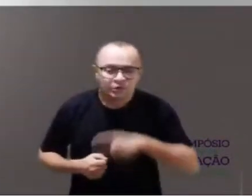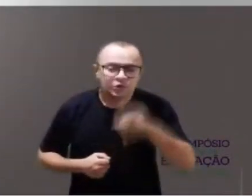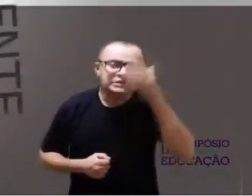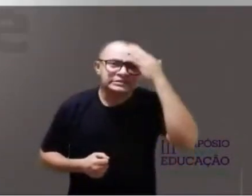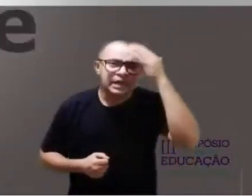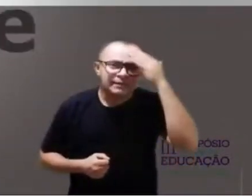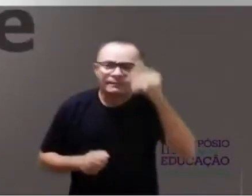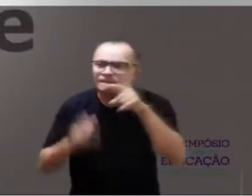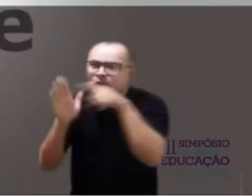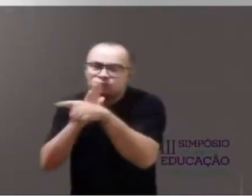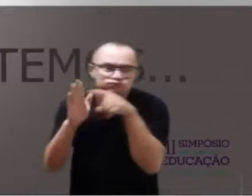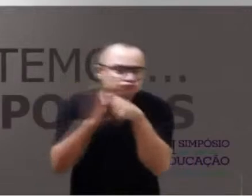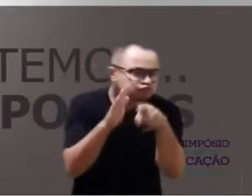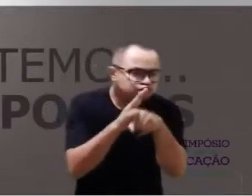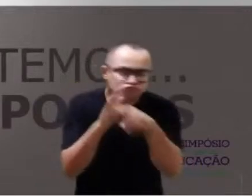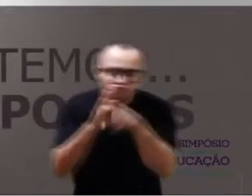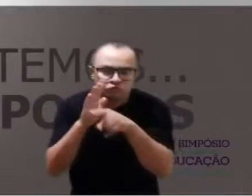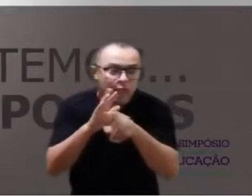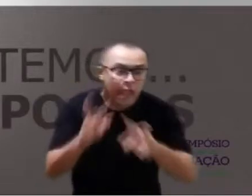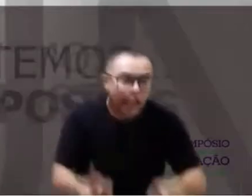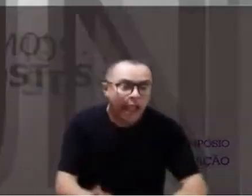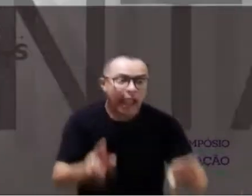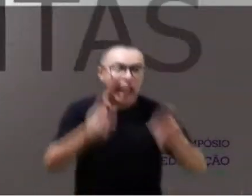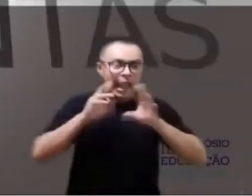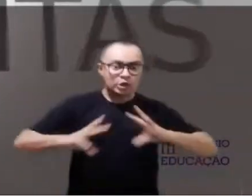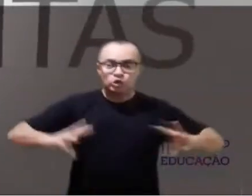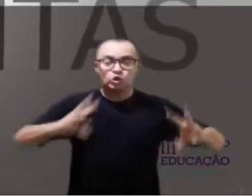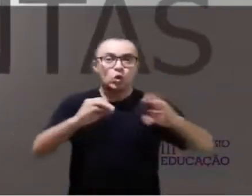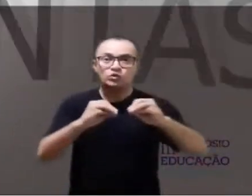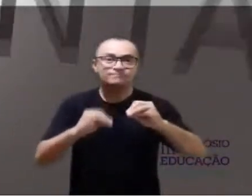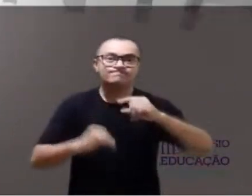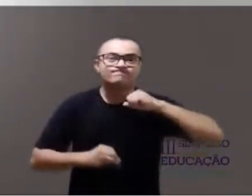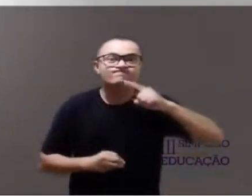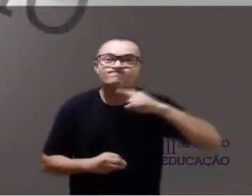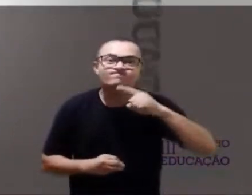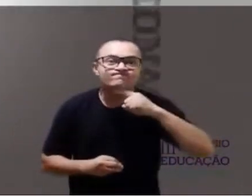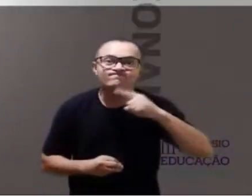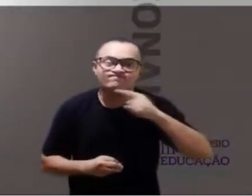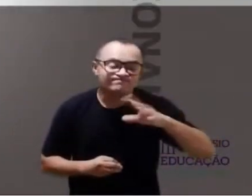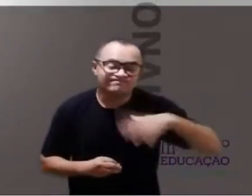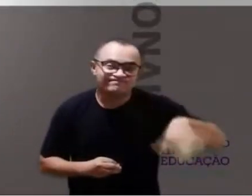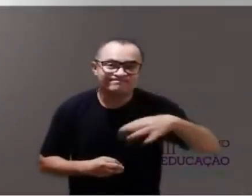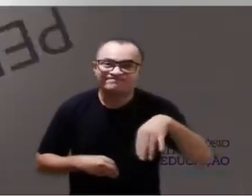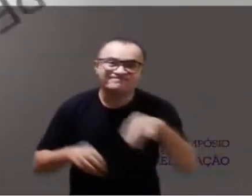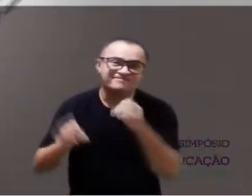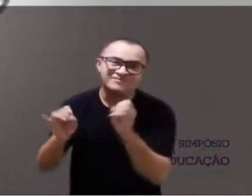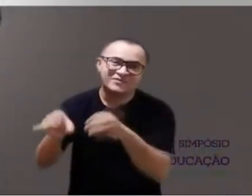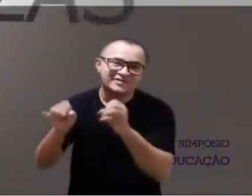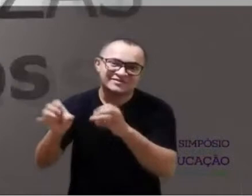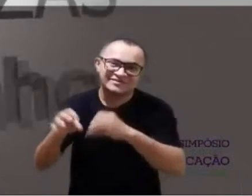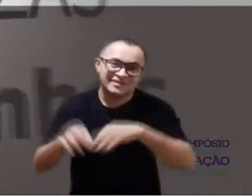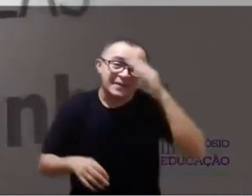We understand that we don't have answers to all the questions related to the educational system,